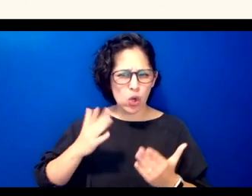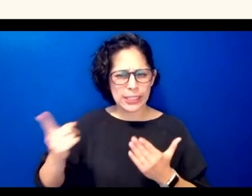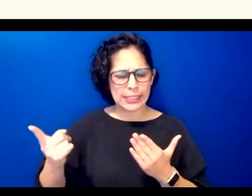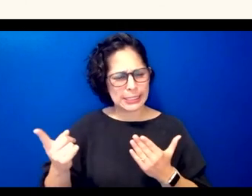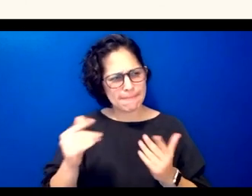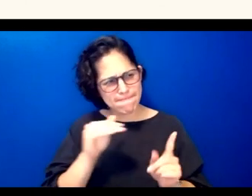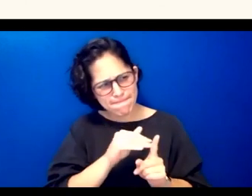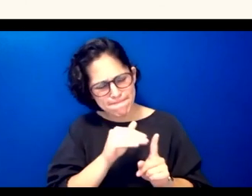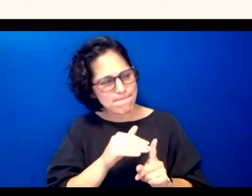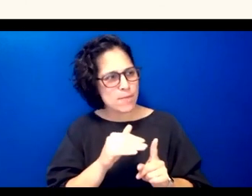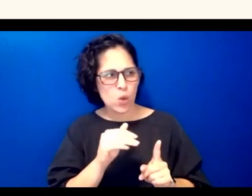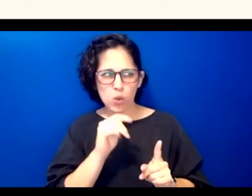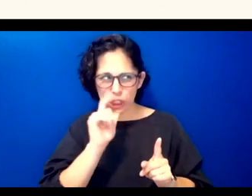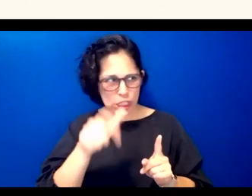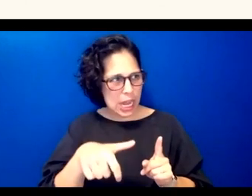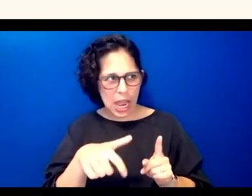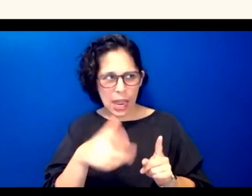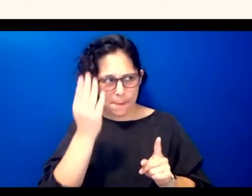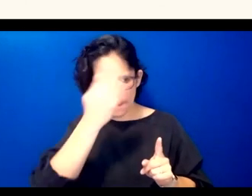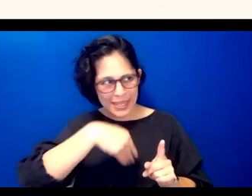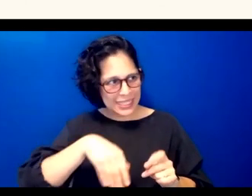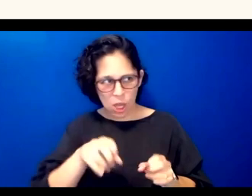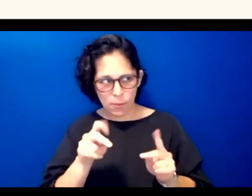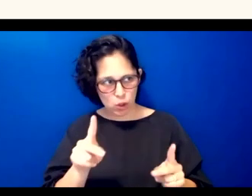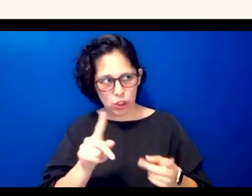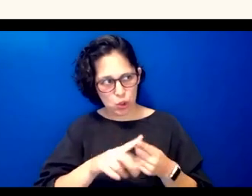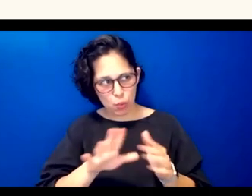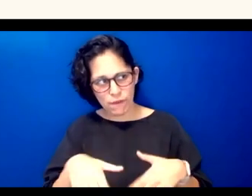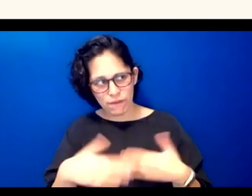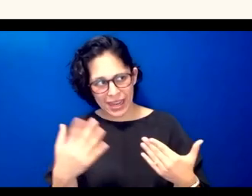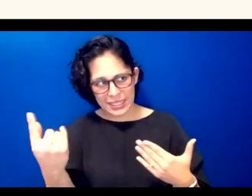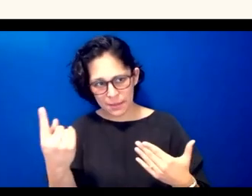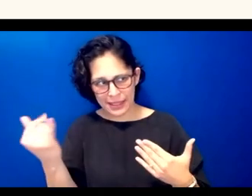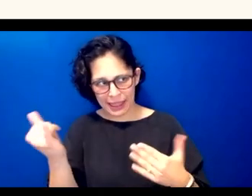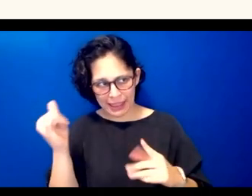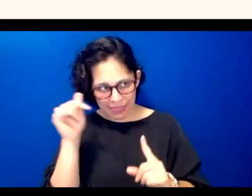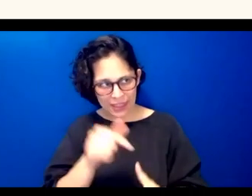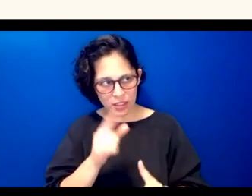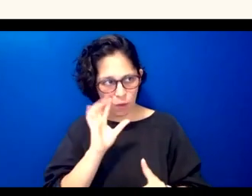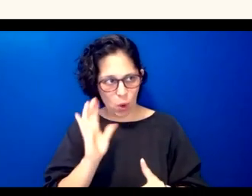shouldn't miss an opportunity uh to provide something like this for our citizens i'm not